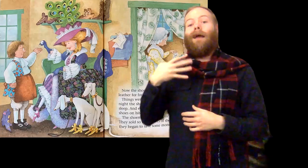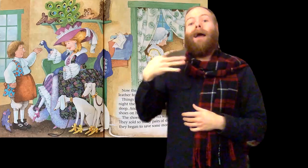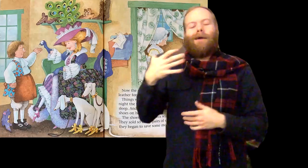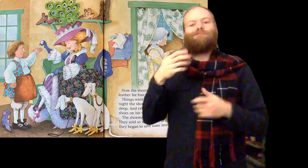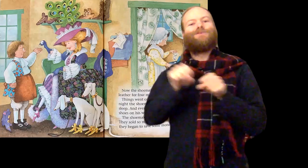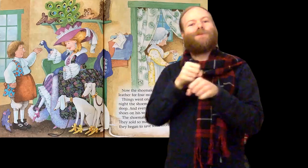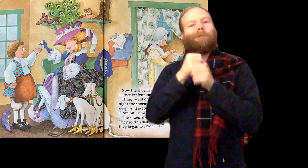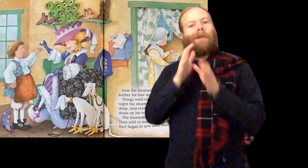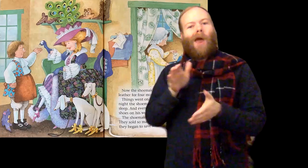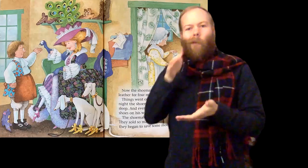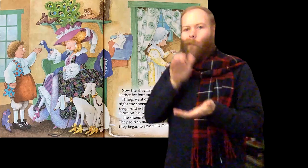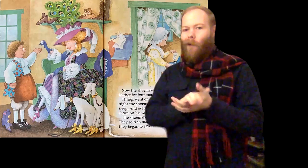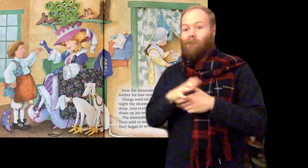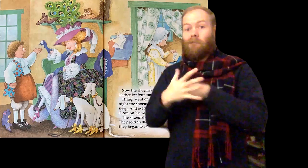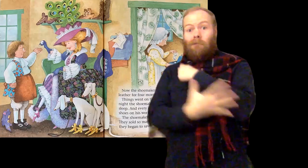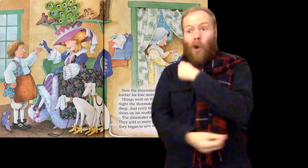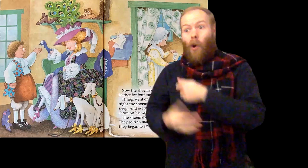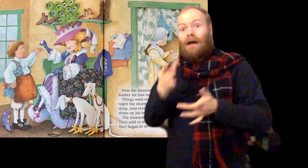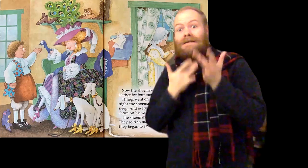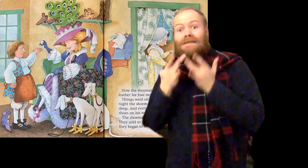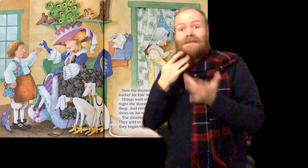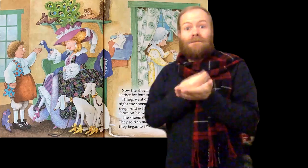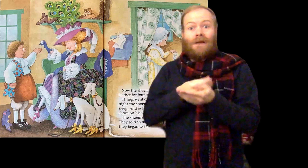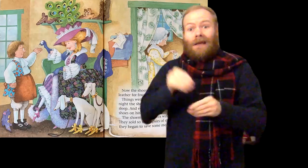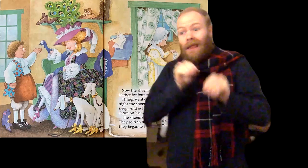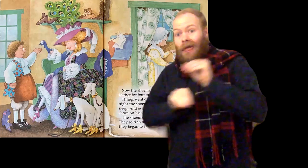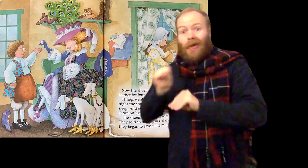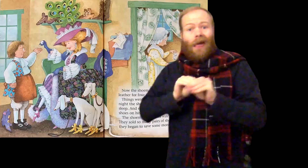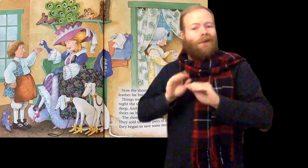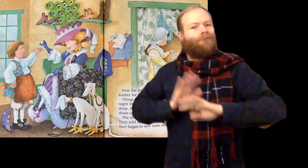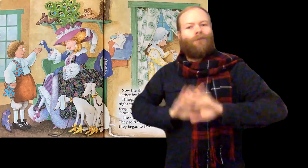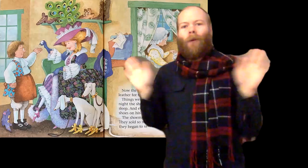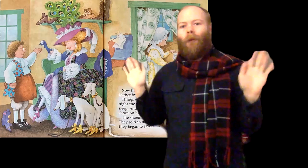The shoemaker and his wife were no longer poor.